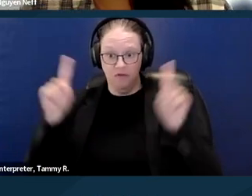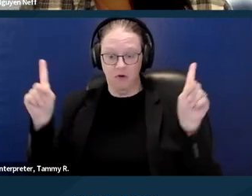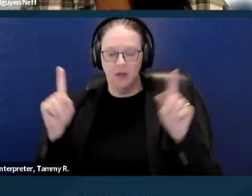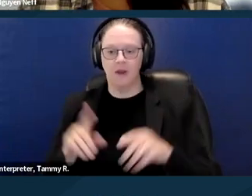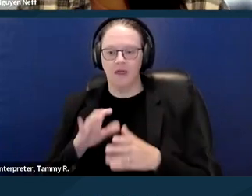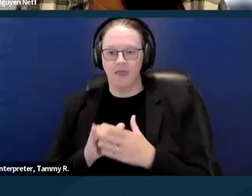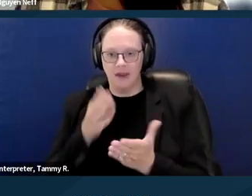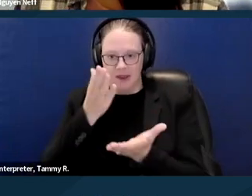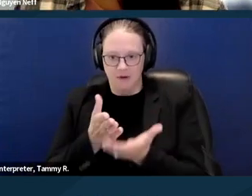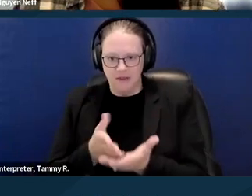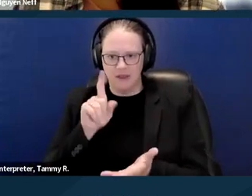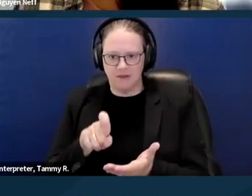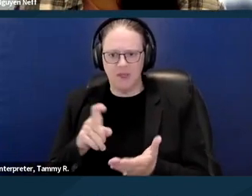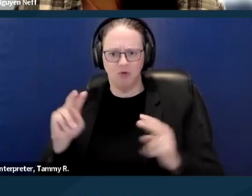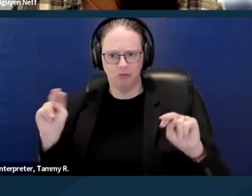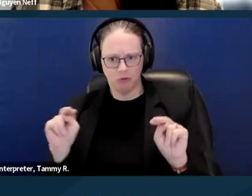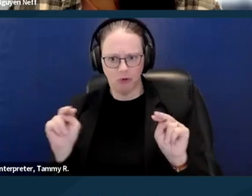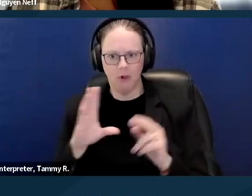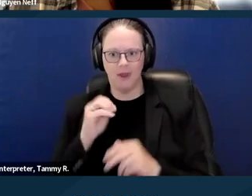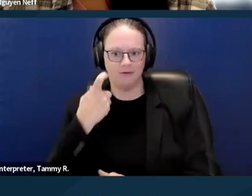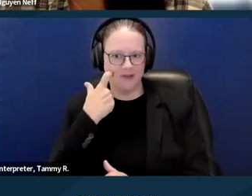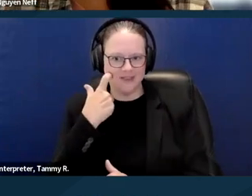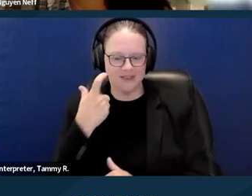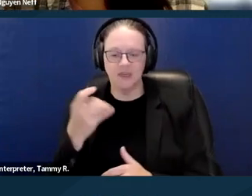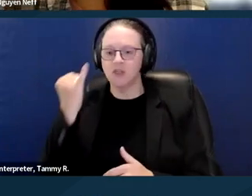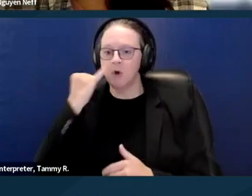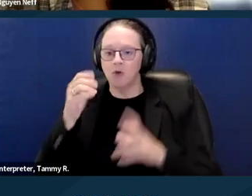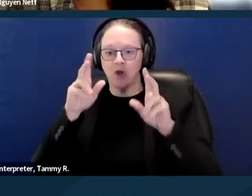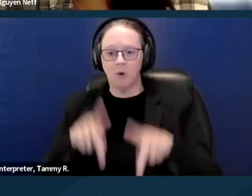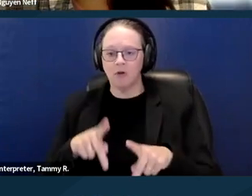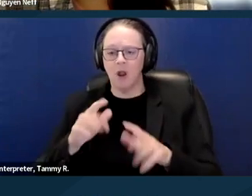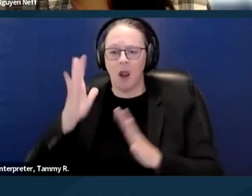If someone had an issue years ago